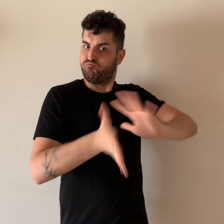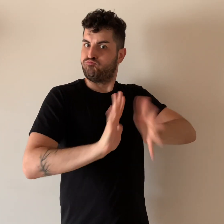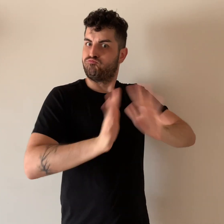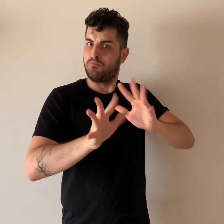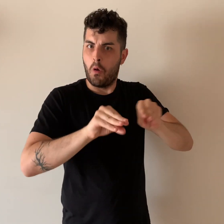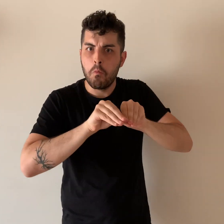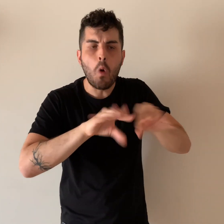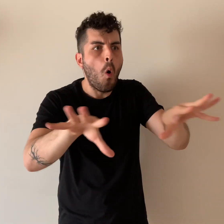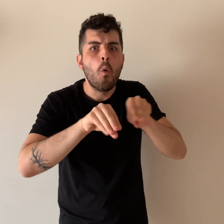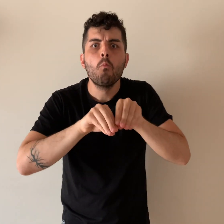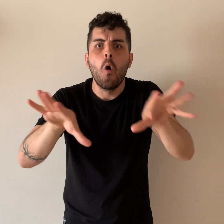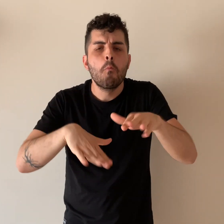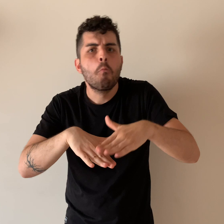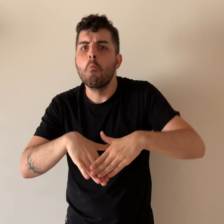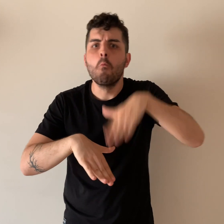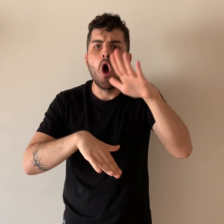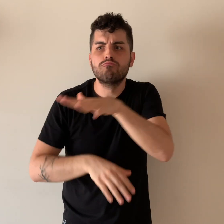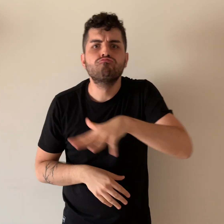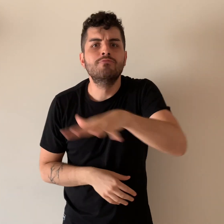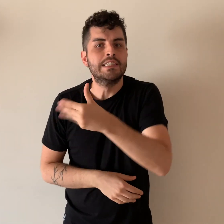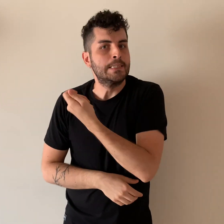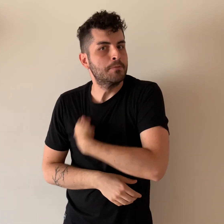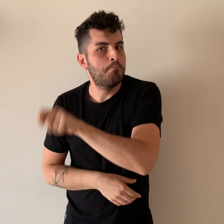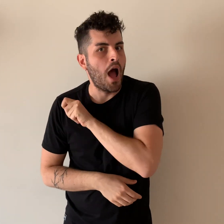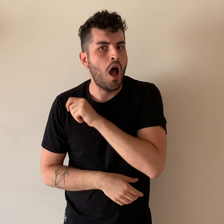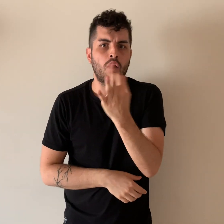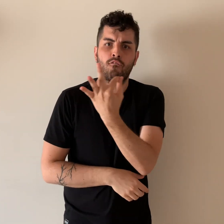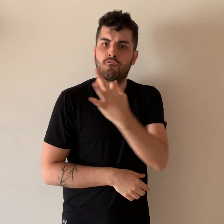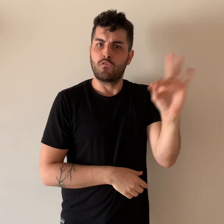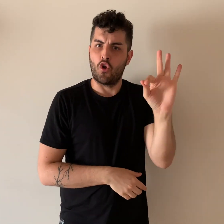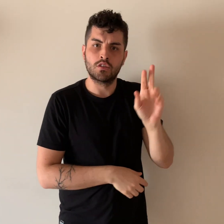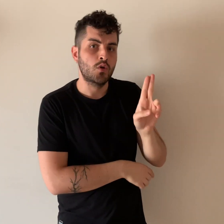used for news broadcasts in Spain, France, the U.K., the U.S.,